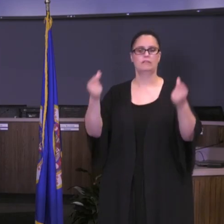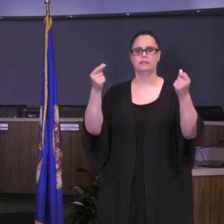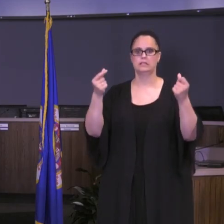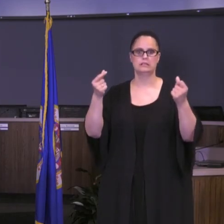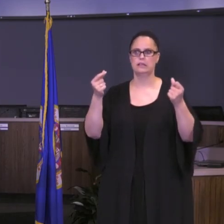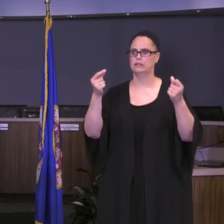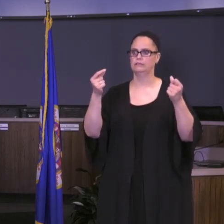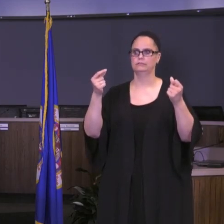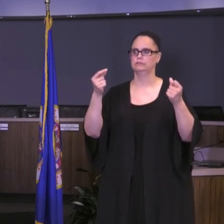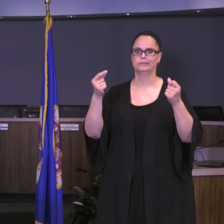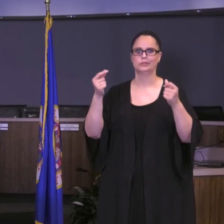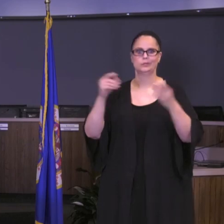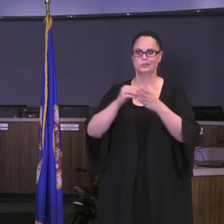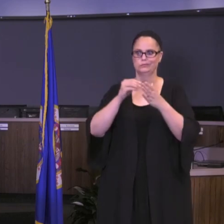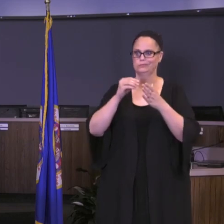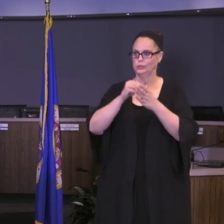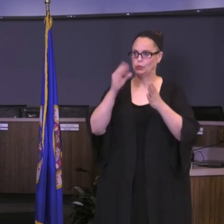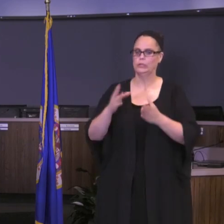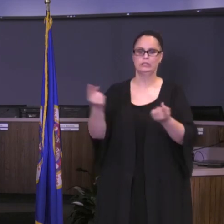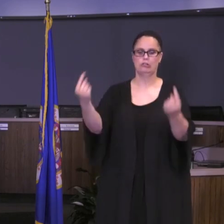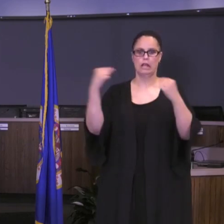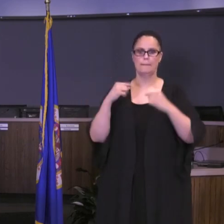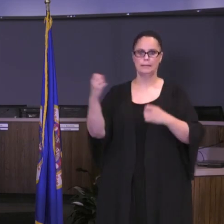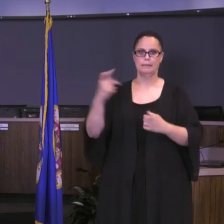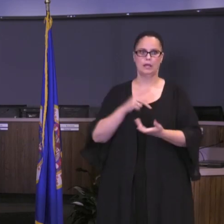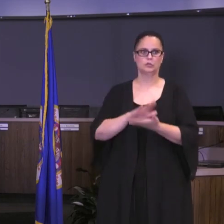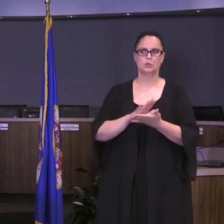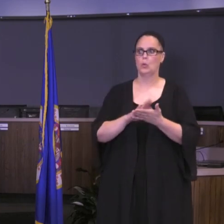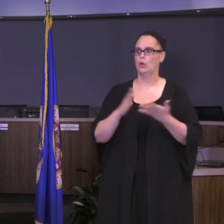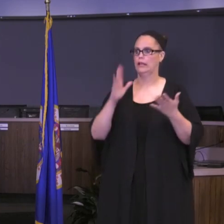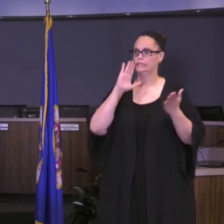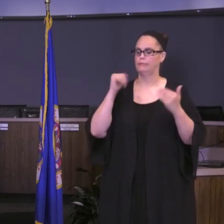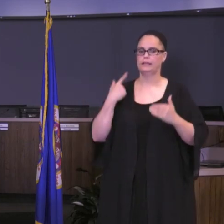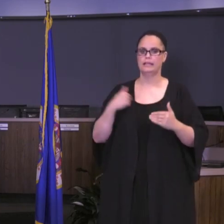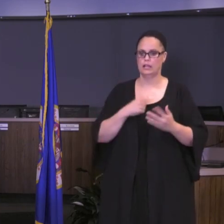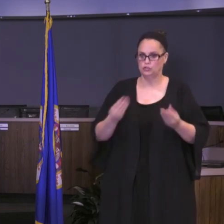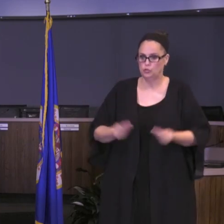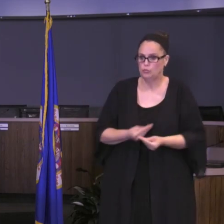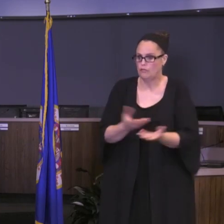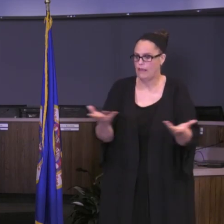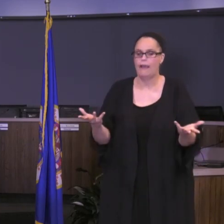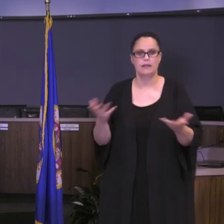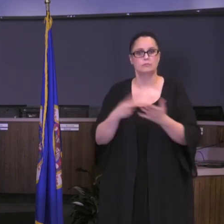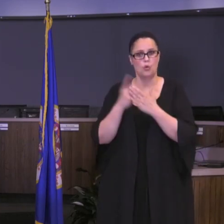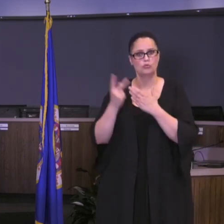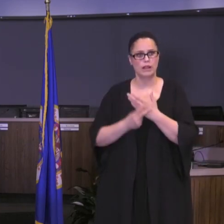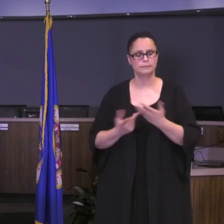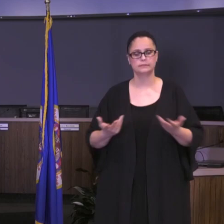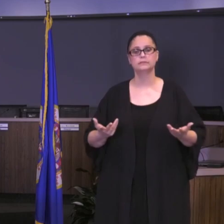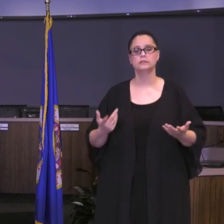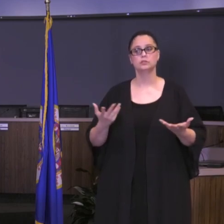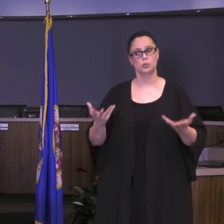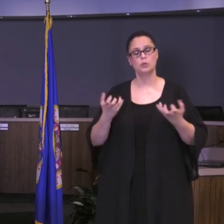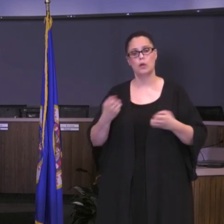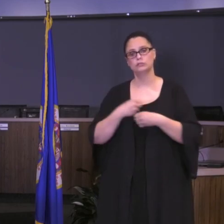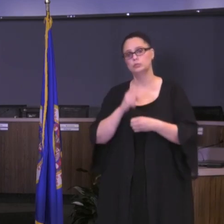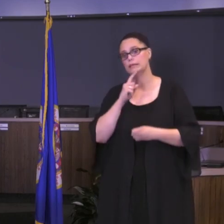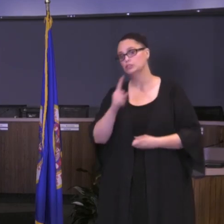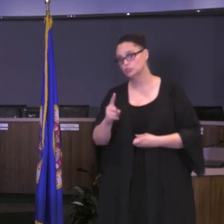into our buildings expecting us to be able to provide programming. So I wanted to make sure that as a leader I could provide them